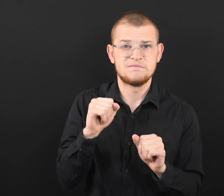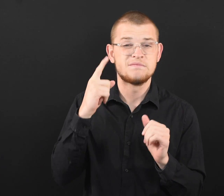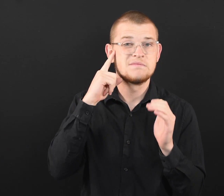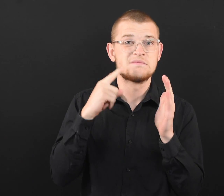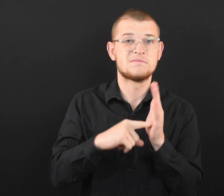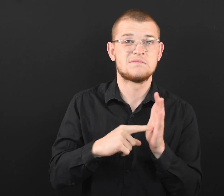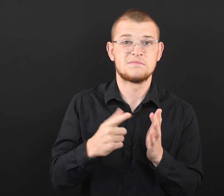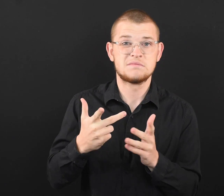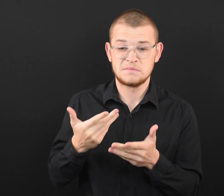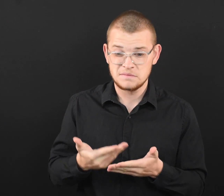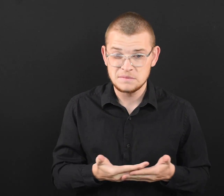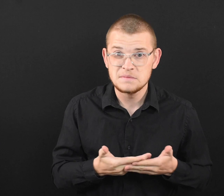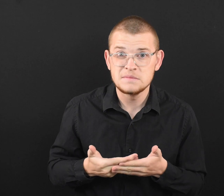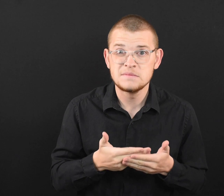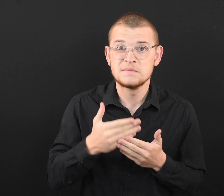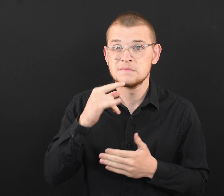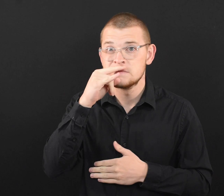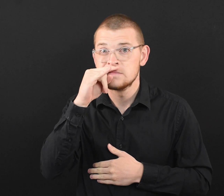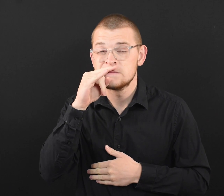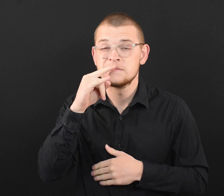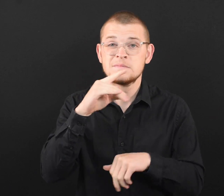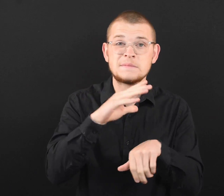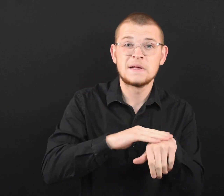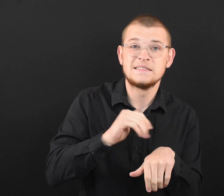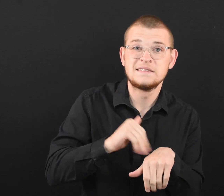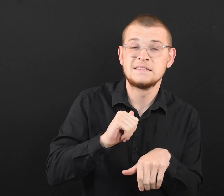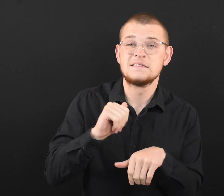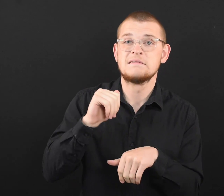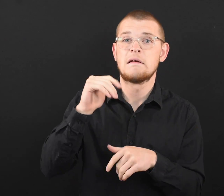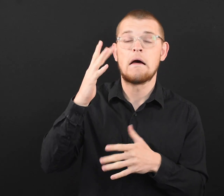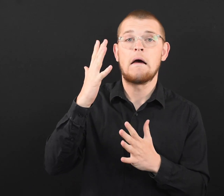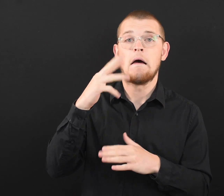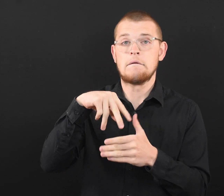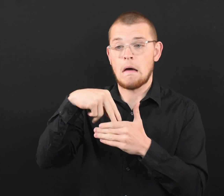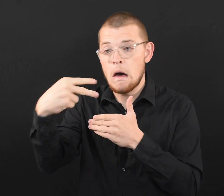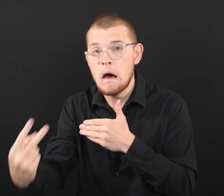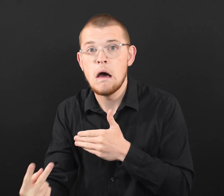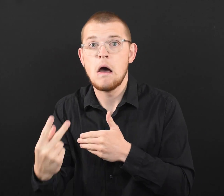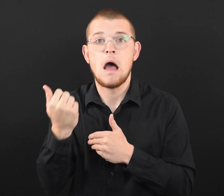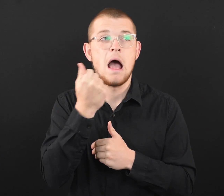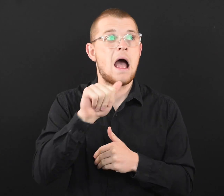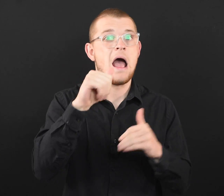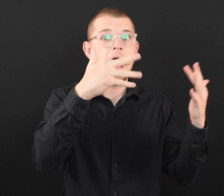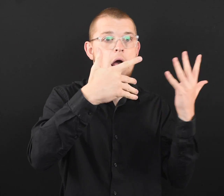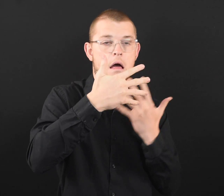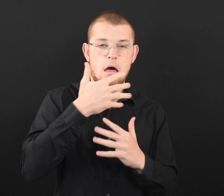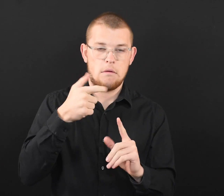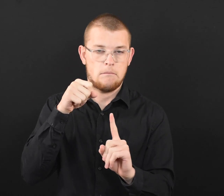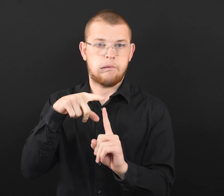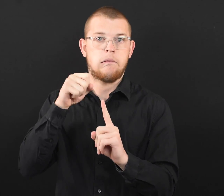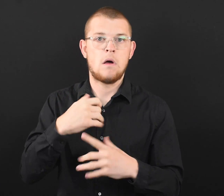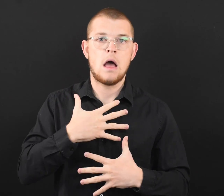is unsafe for you or others (for example, presence of young children and pets, risk of falling,